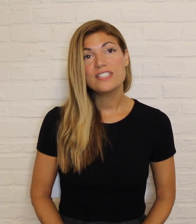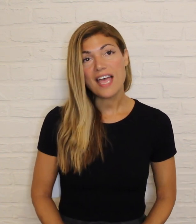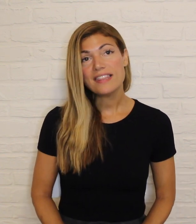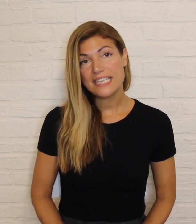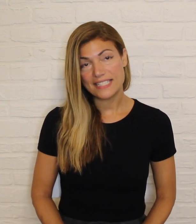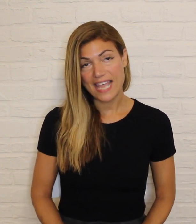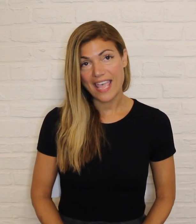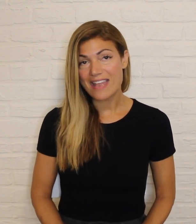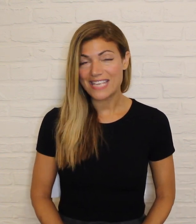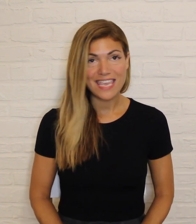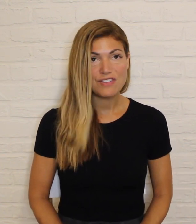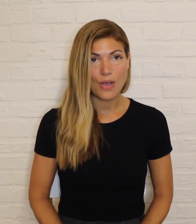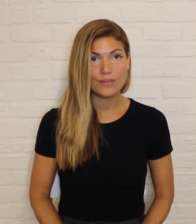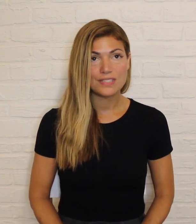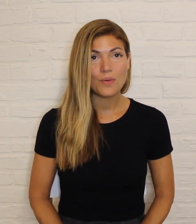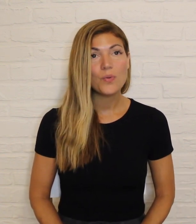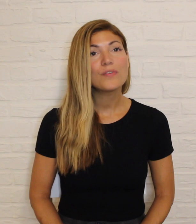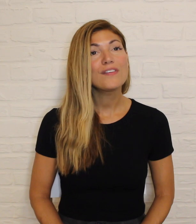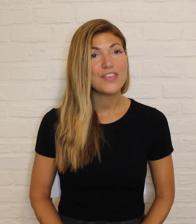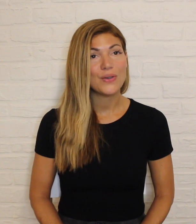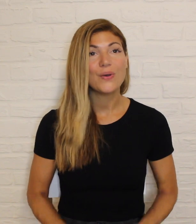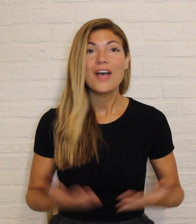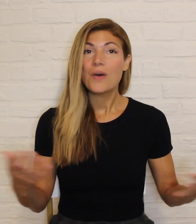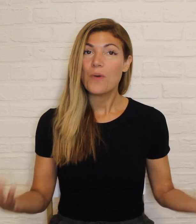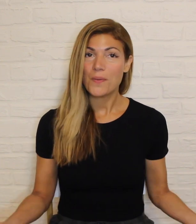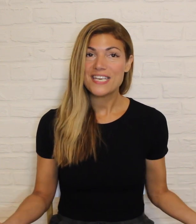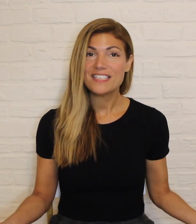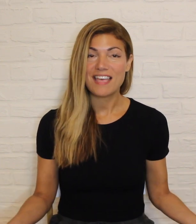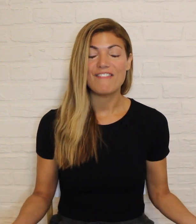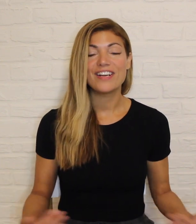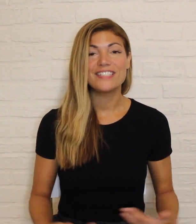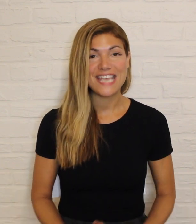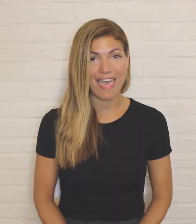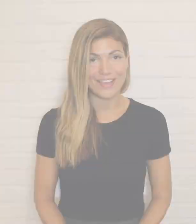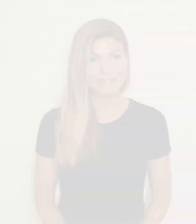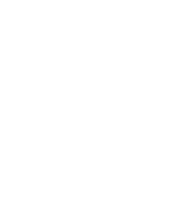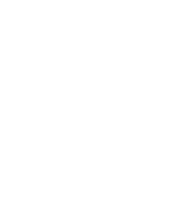When you're done listening and taking notes, we'll review what we discovered together.